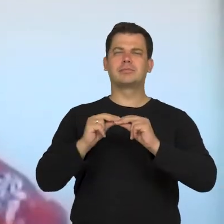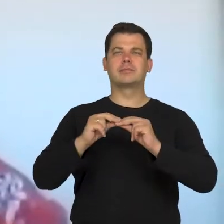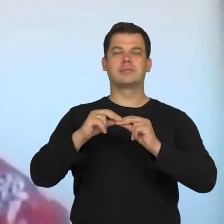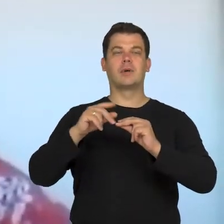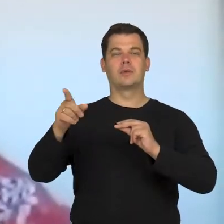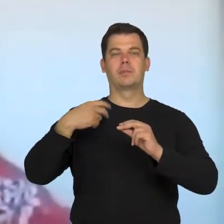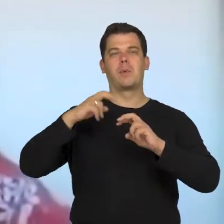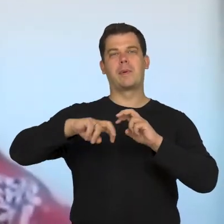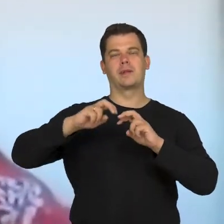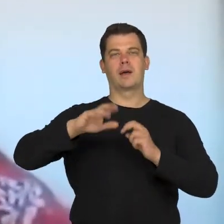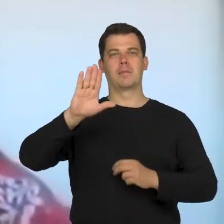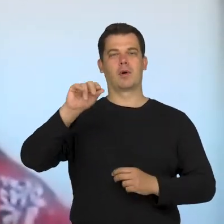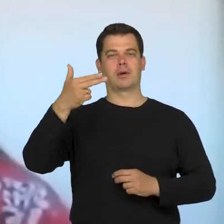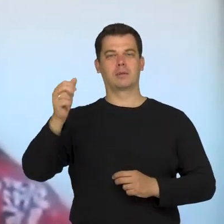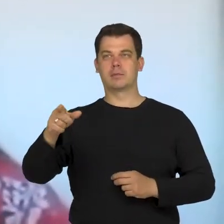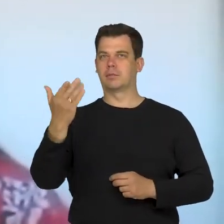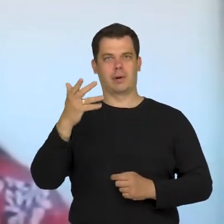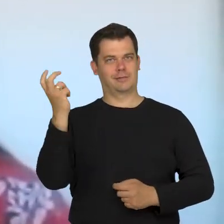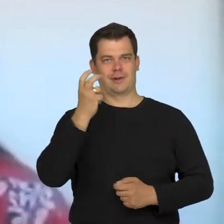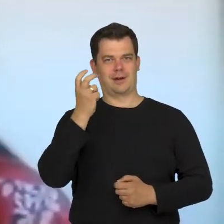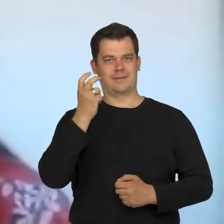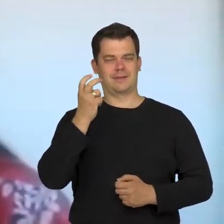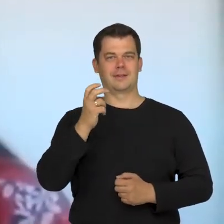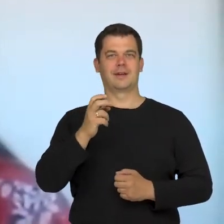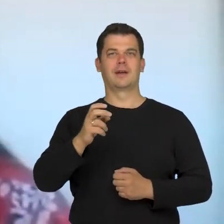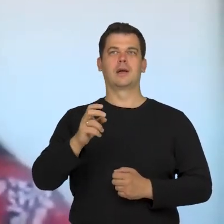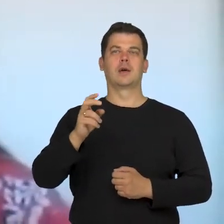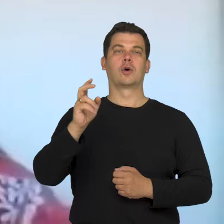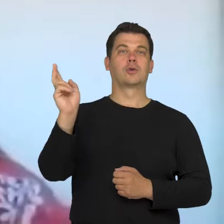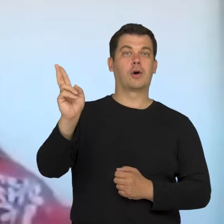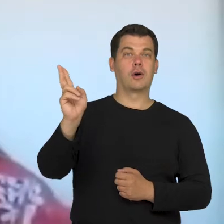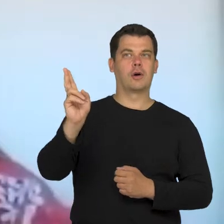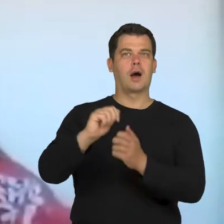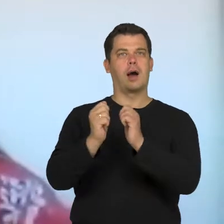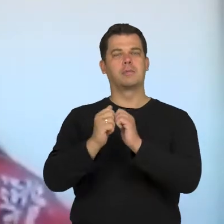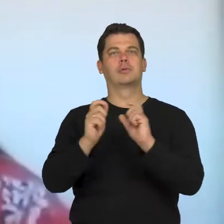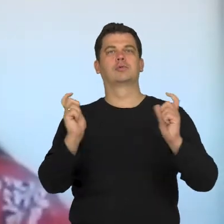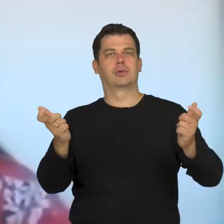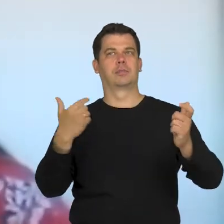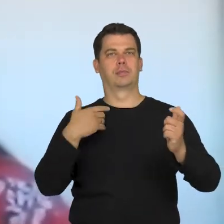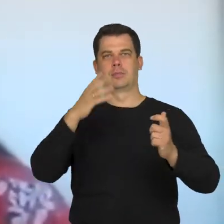because it is interesting who or what became that rejected image,